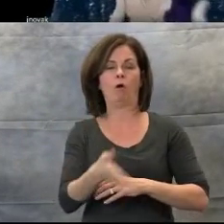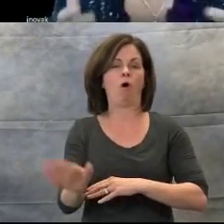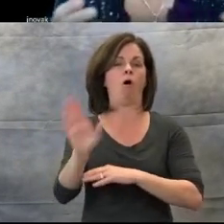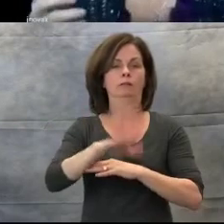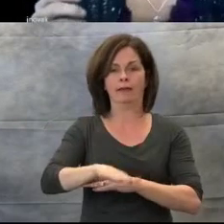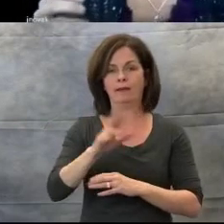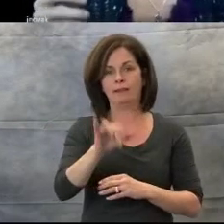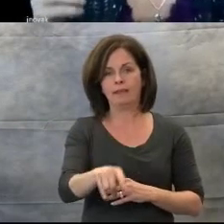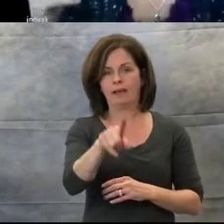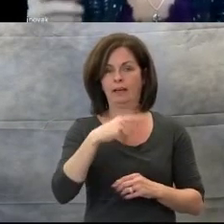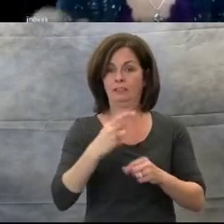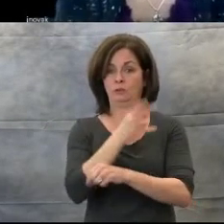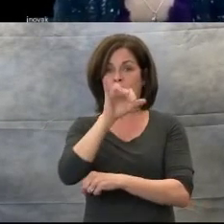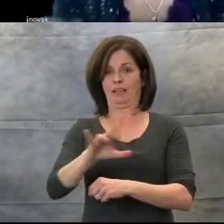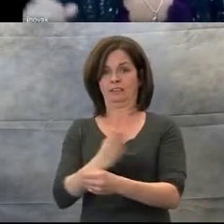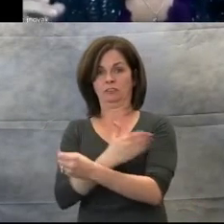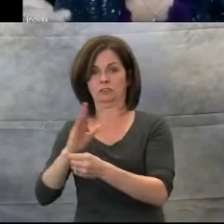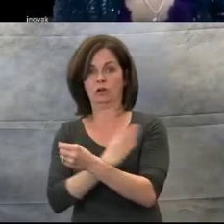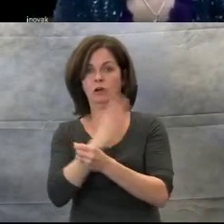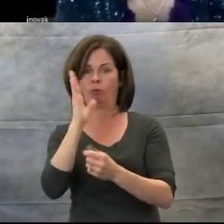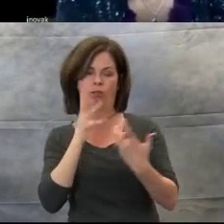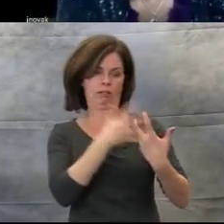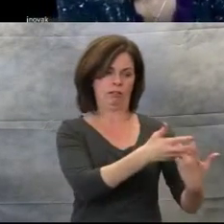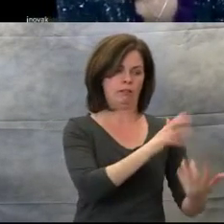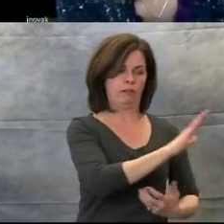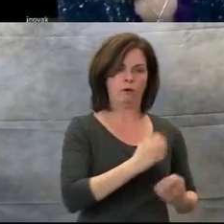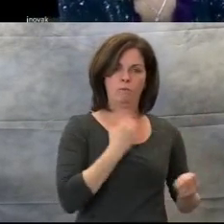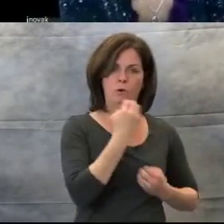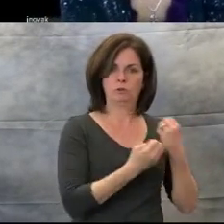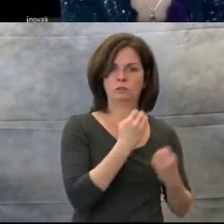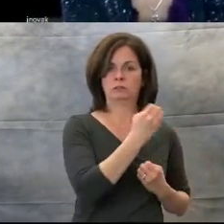which is in a real fast pace movement place.